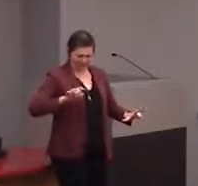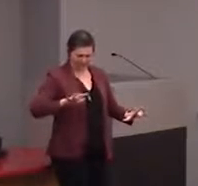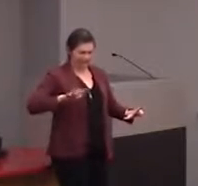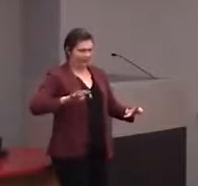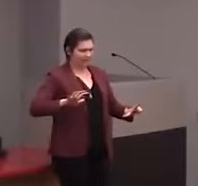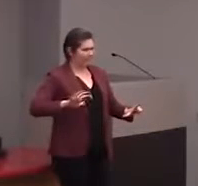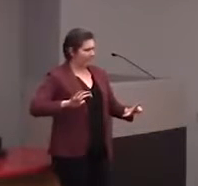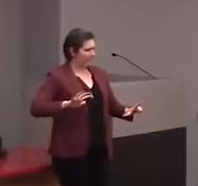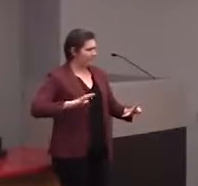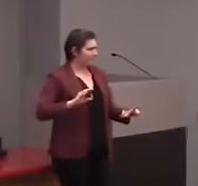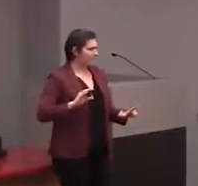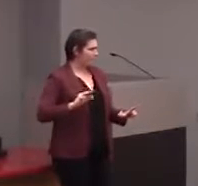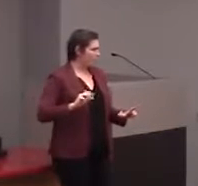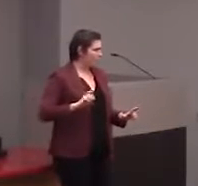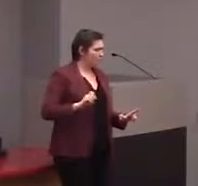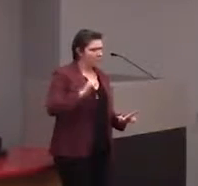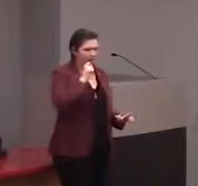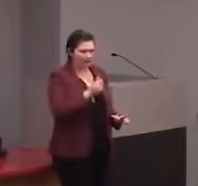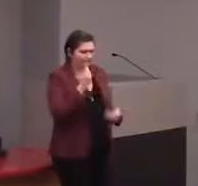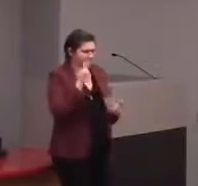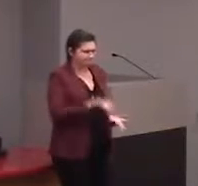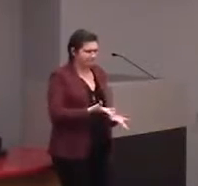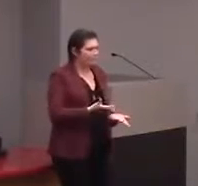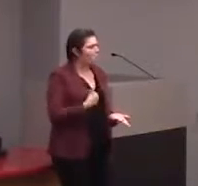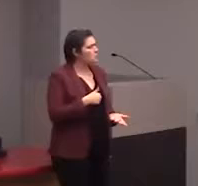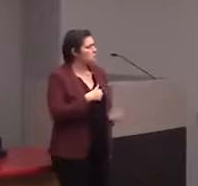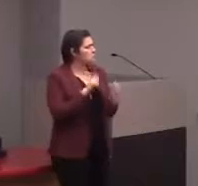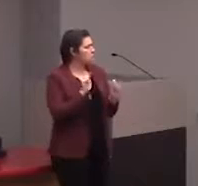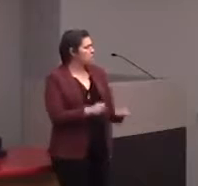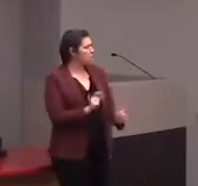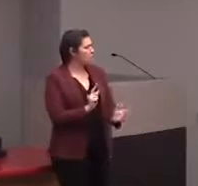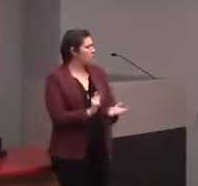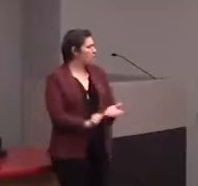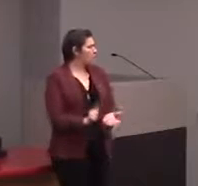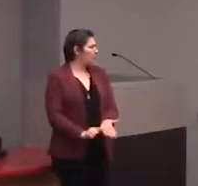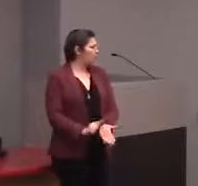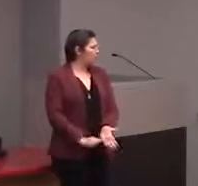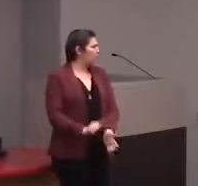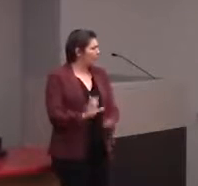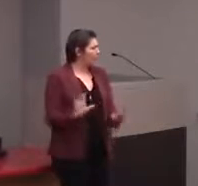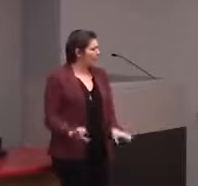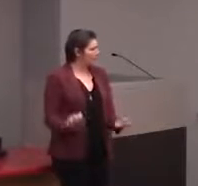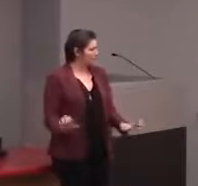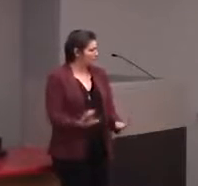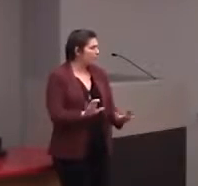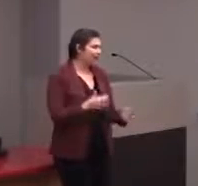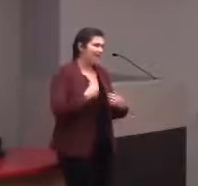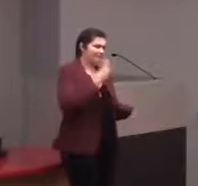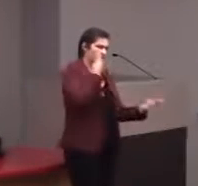in them, but that's actually something we should do. We have the visual, in addition to the sound,